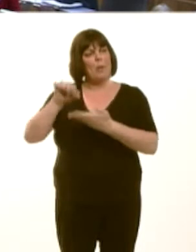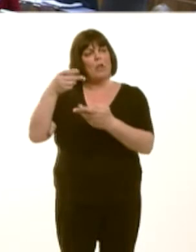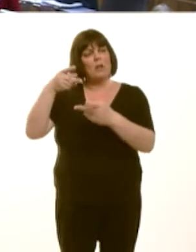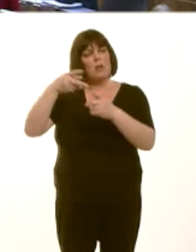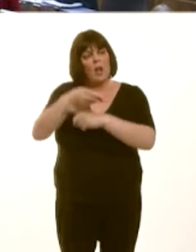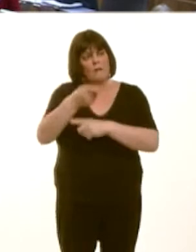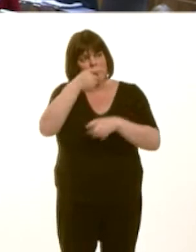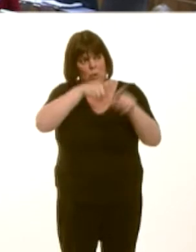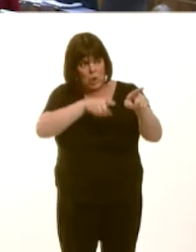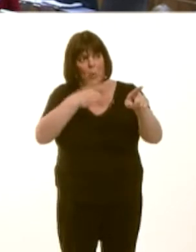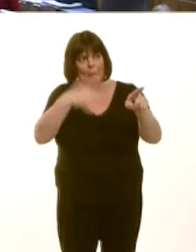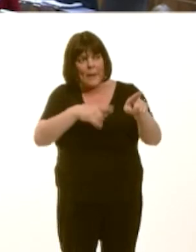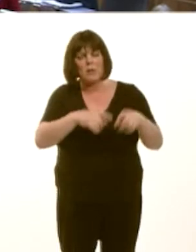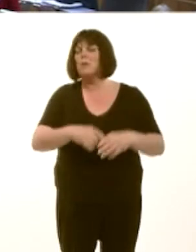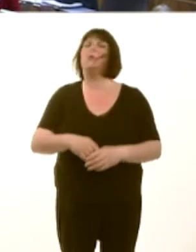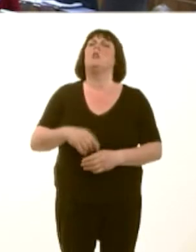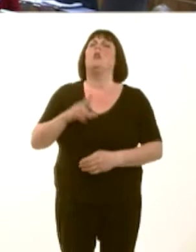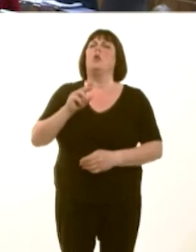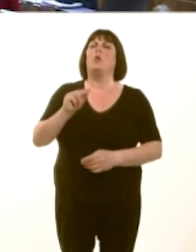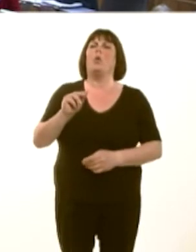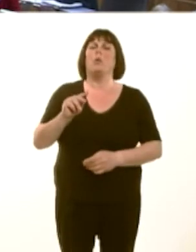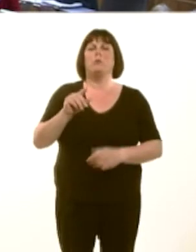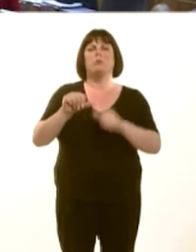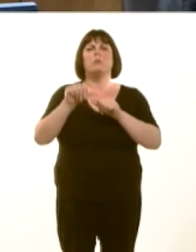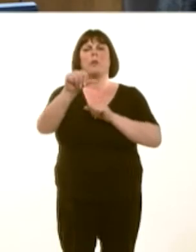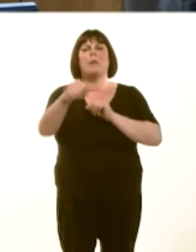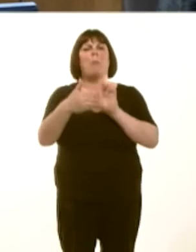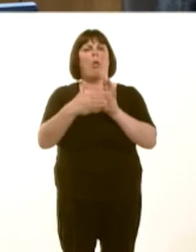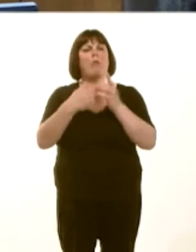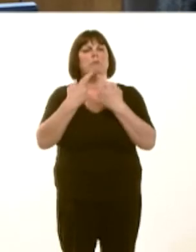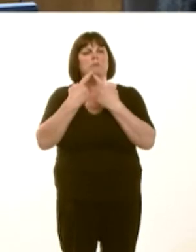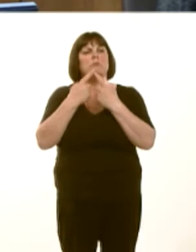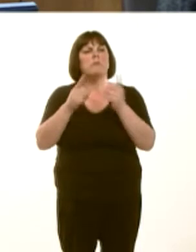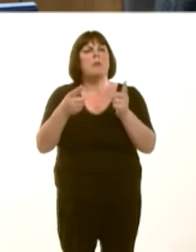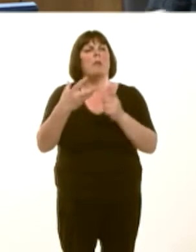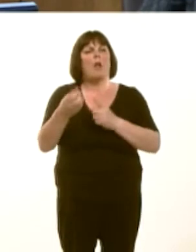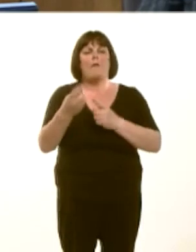Bydd yna ddatganiad fis nesaf ynglyn ‚ chynllun newydd a fydd yn dod ar Ùlóneu ëJobs Growth